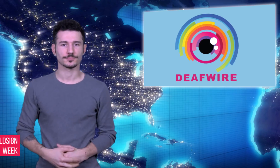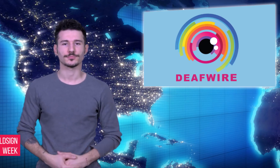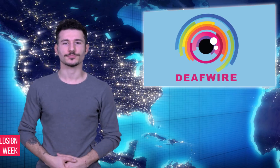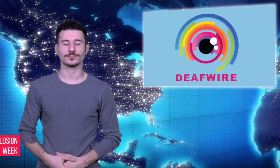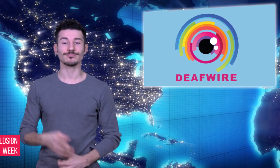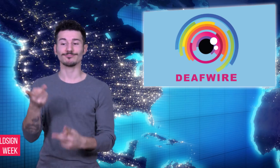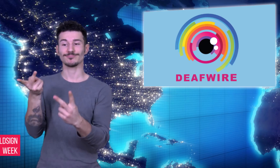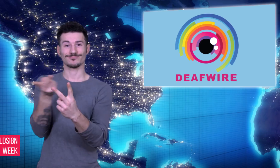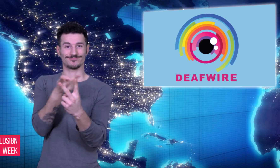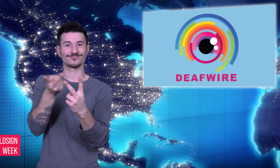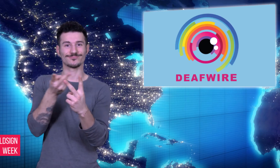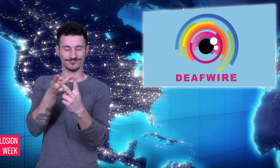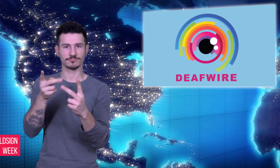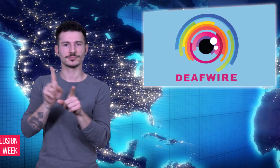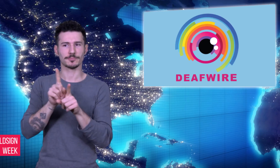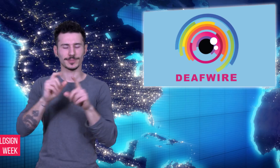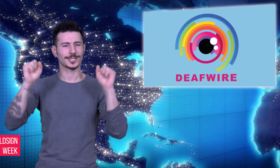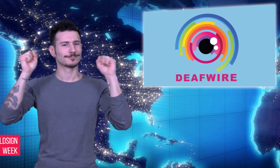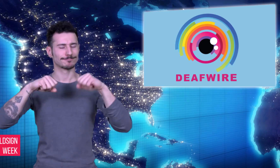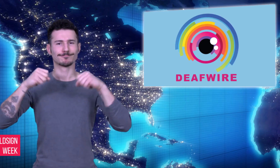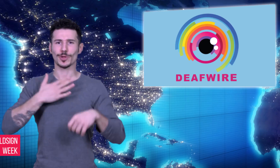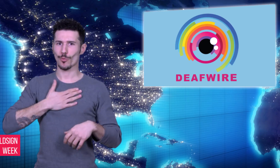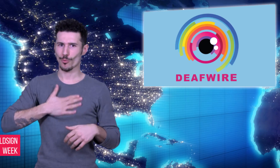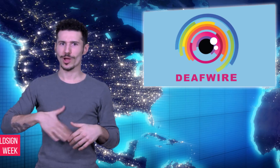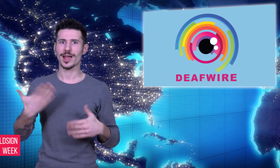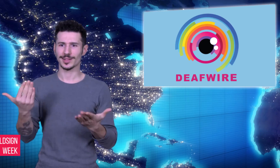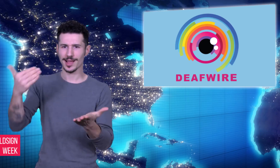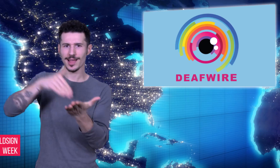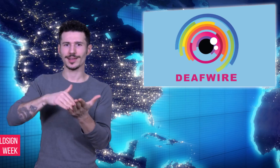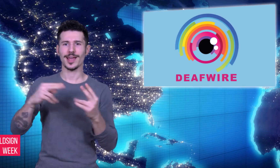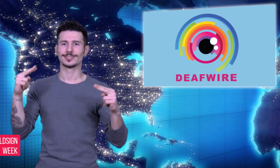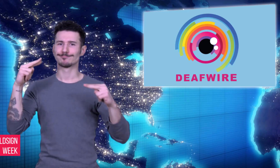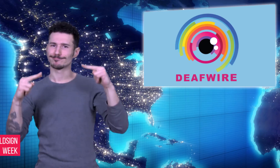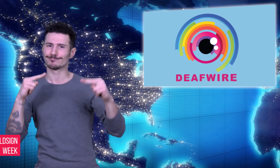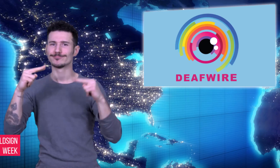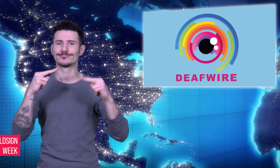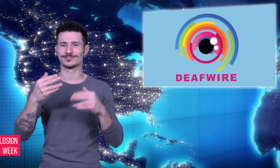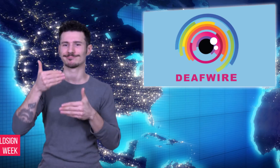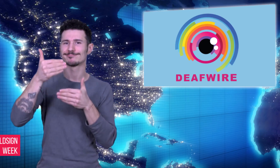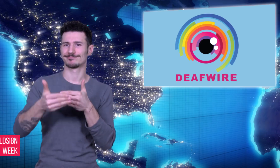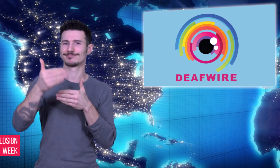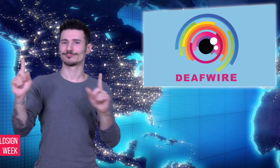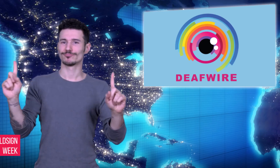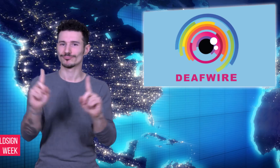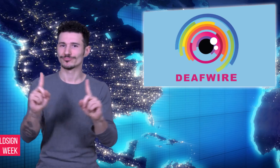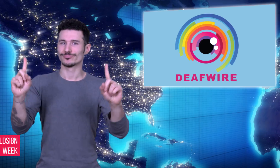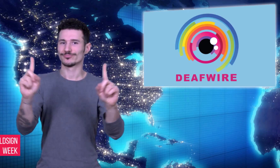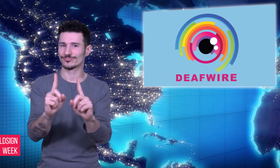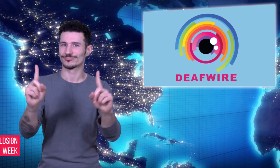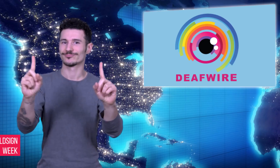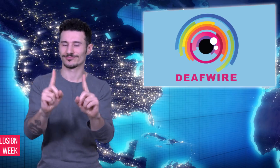seeing each other again after the first date. But that relationship did not last